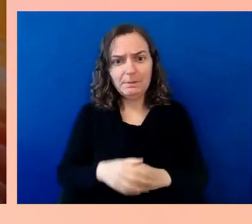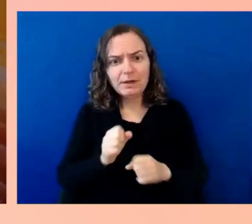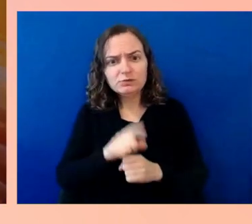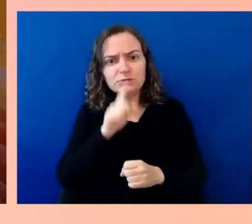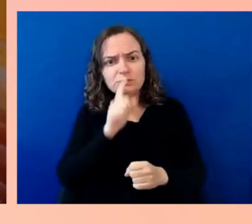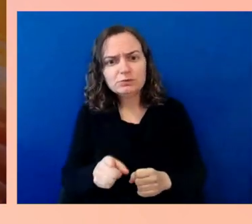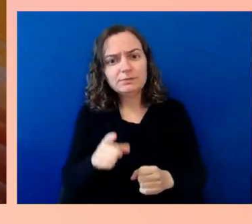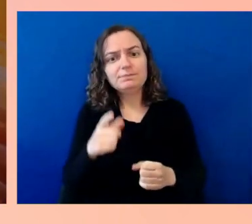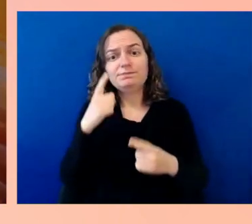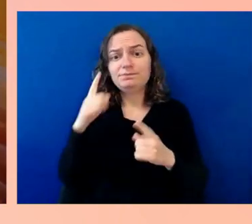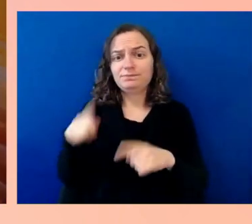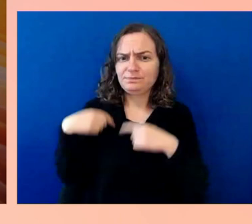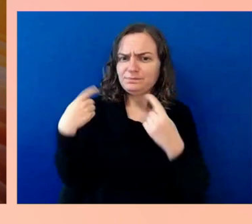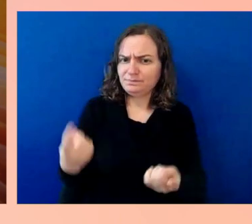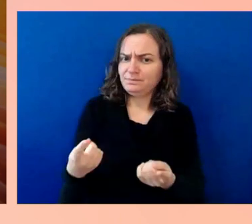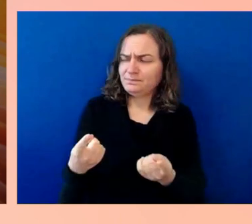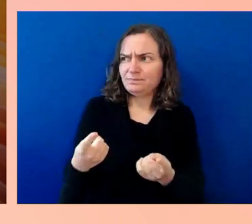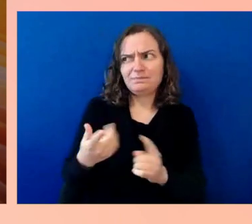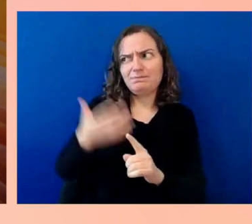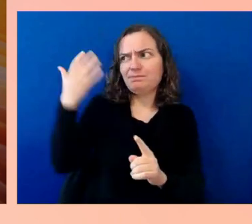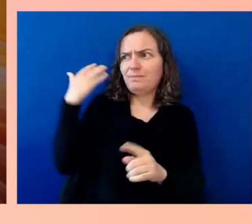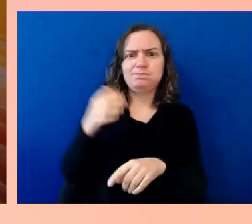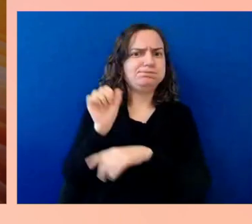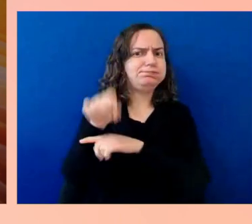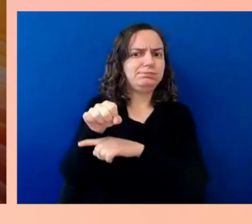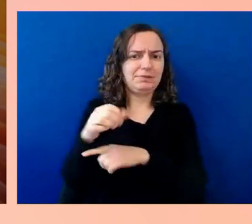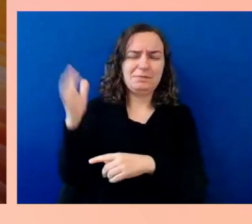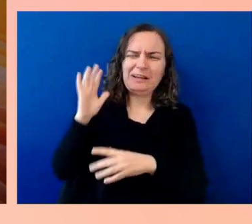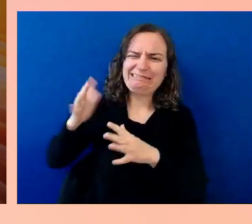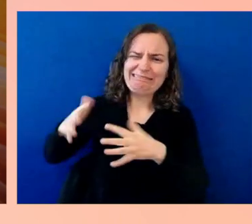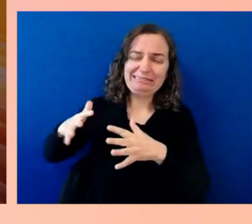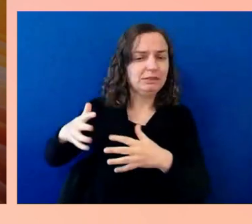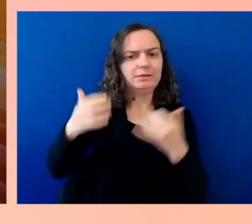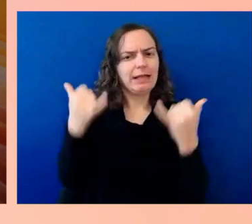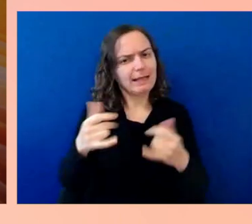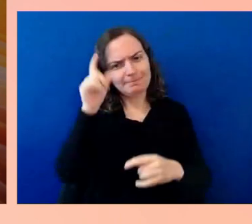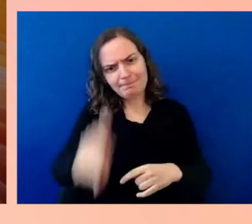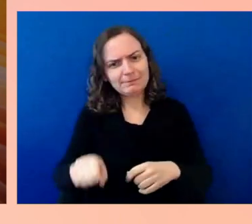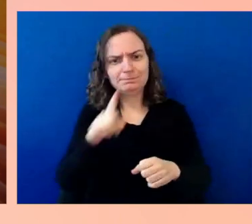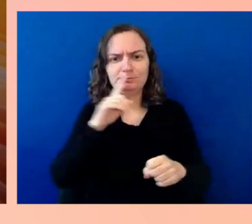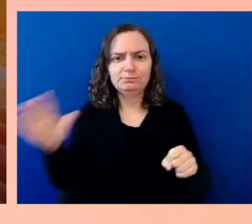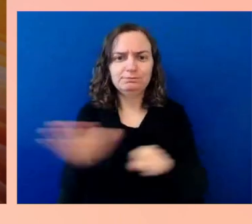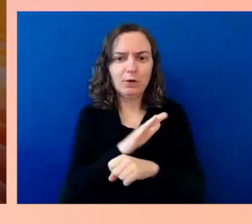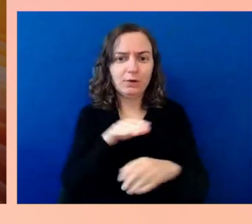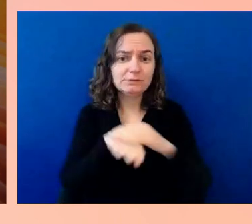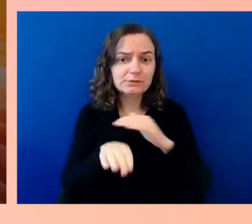interesting about the United States, perhaps less well-known for people who might be watching this from other countries,